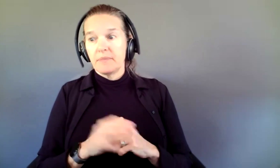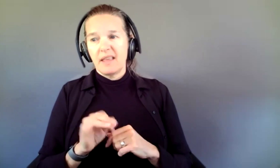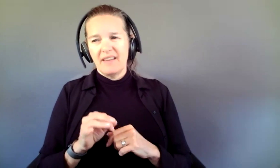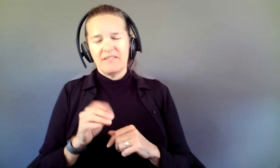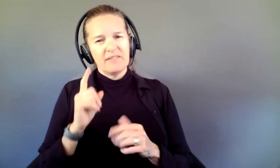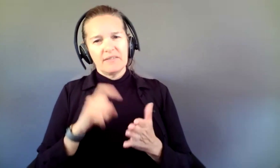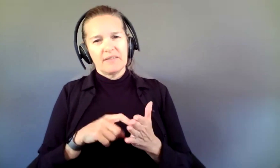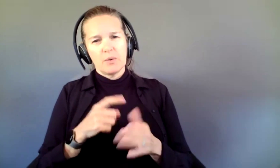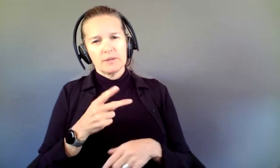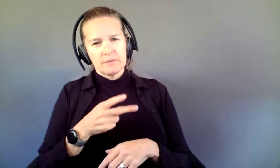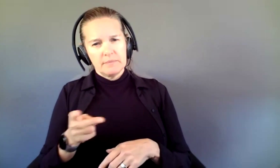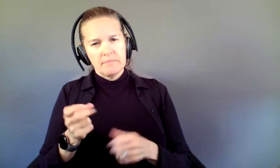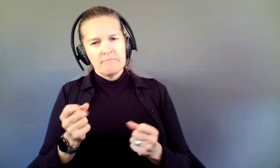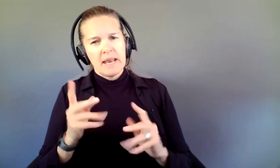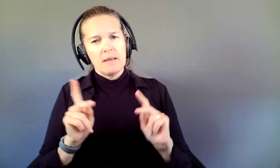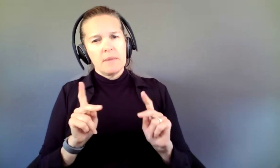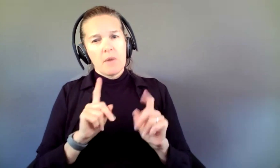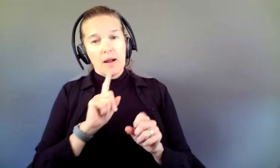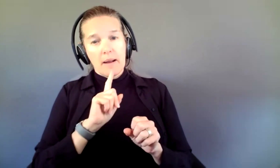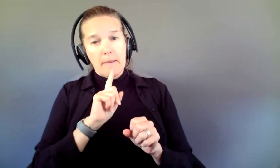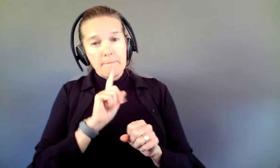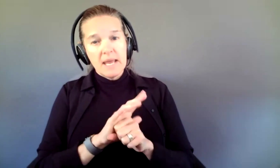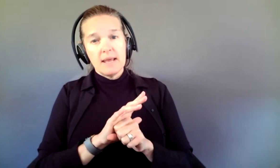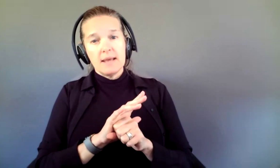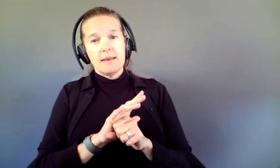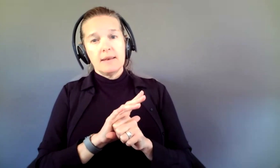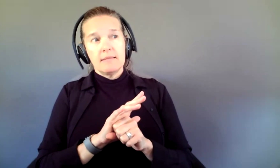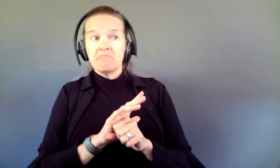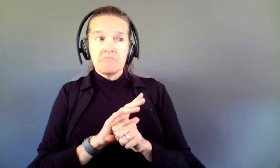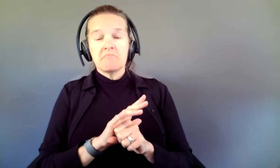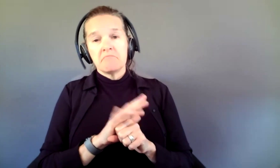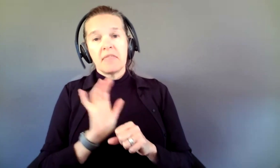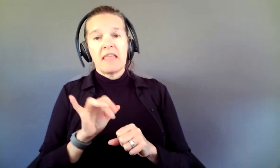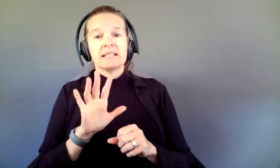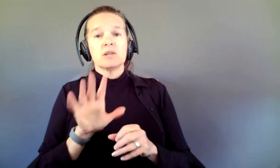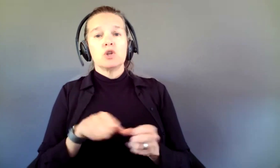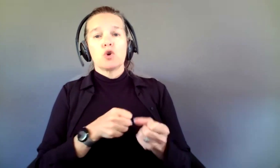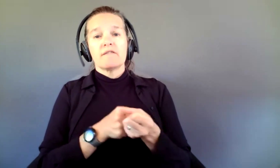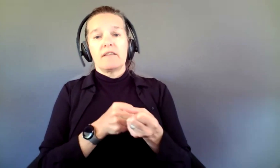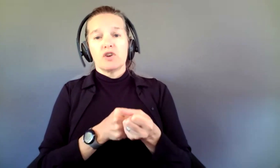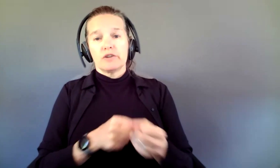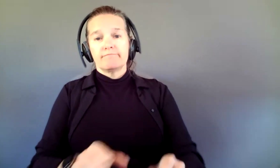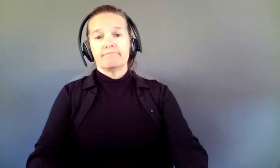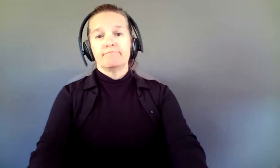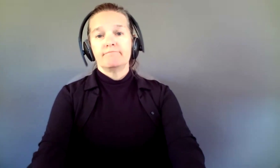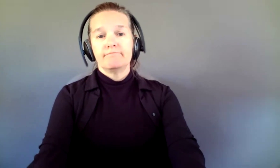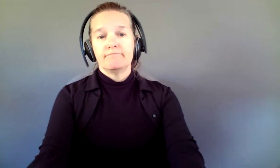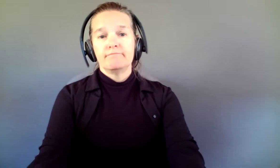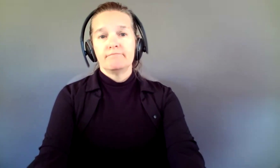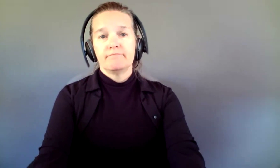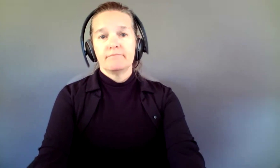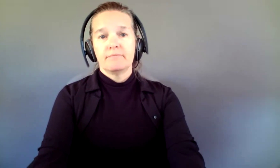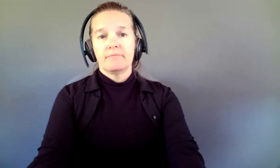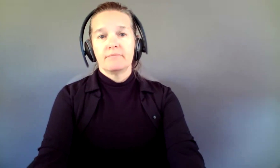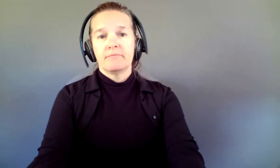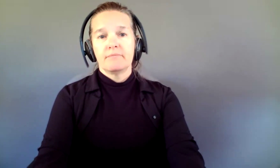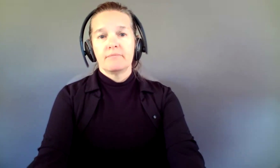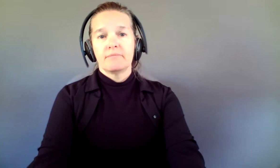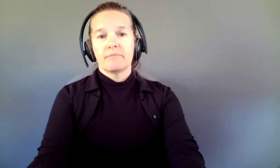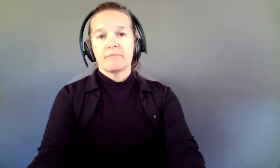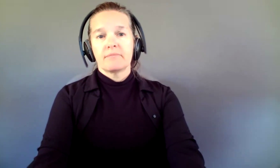of committed folks, that will weigh heavily in your favor. Because that is part of this grant,